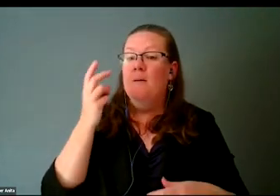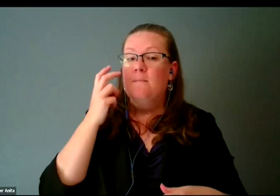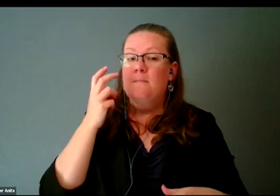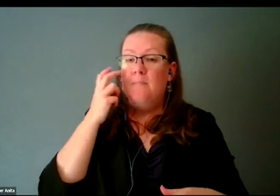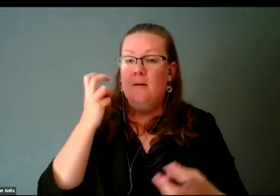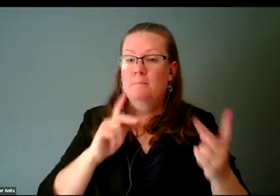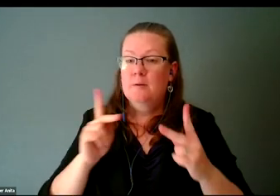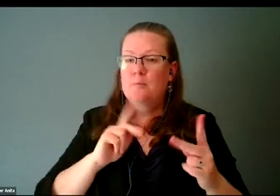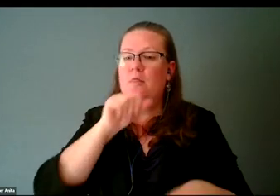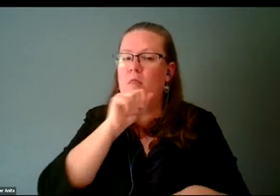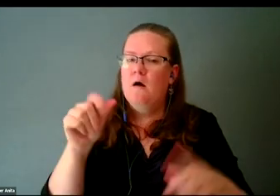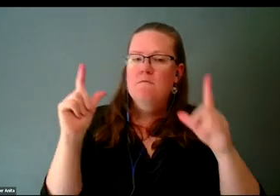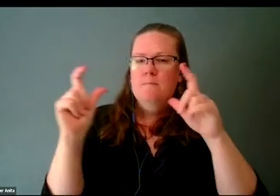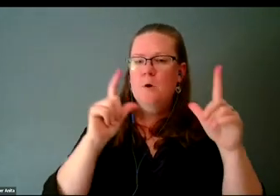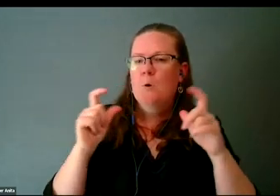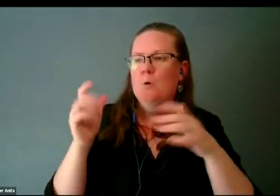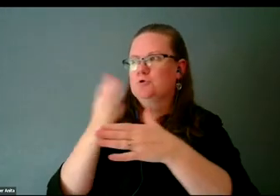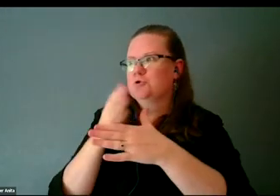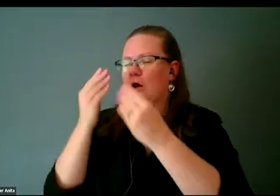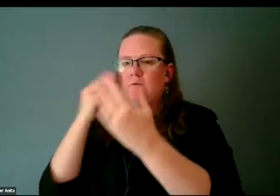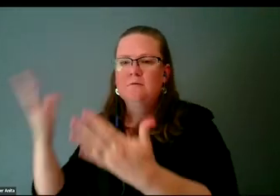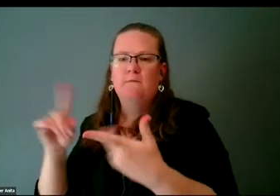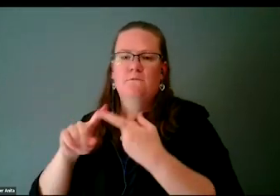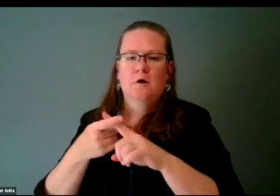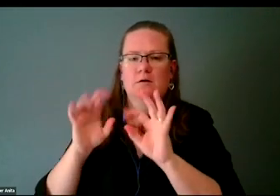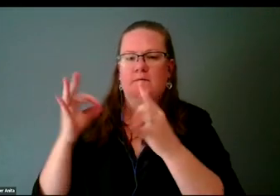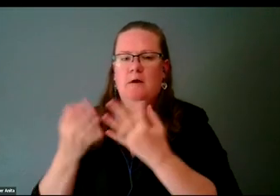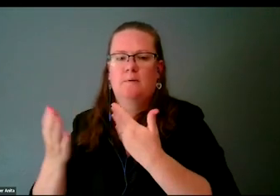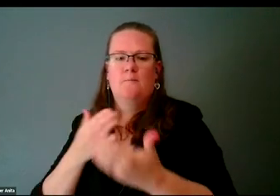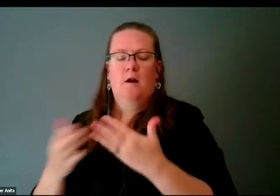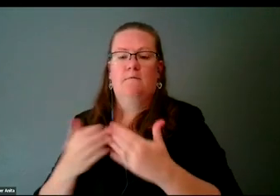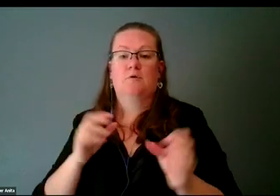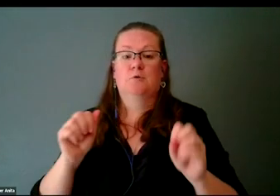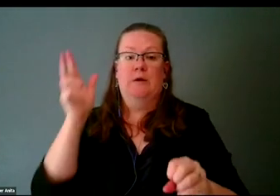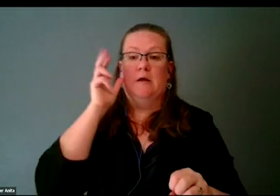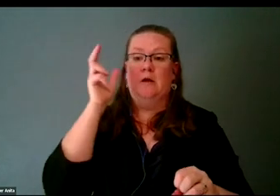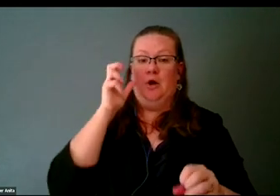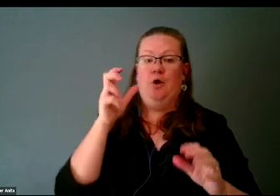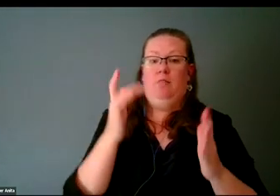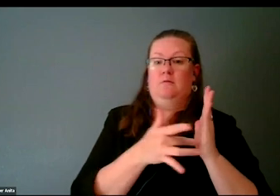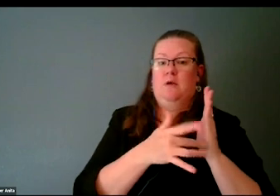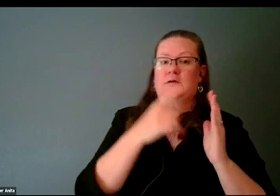In frame, three faces. Photo taken. To have something that will allow me to do it myself